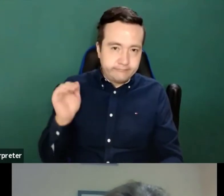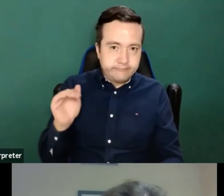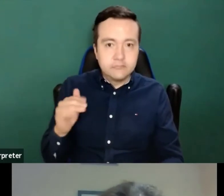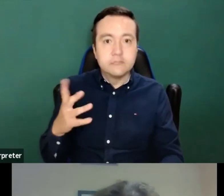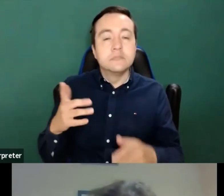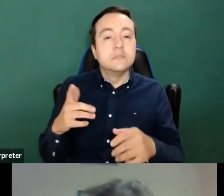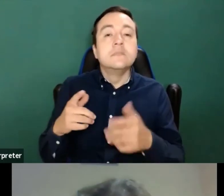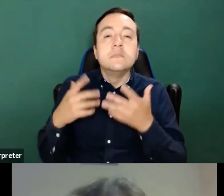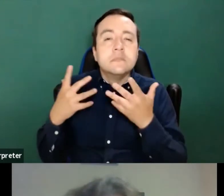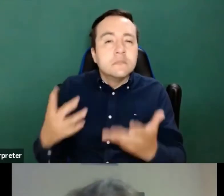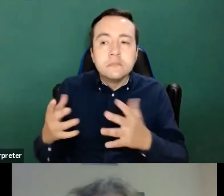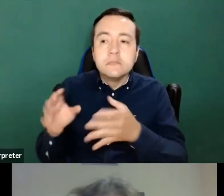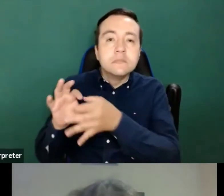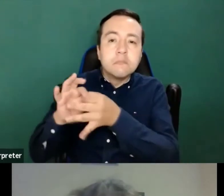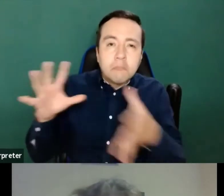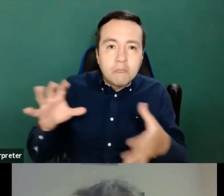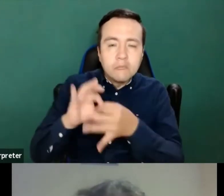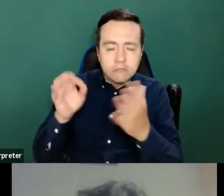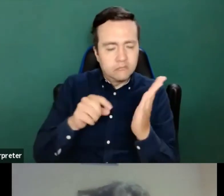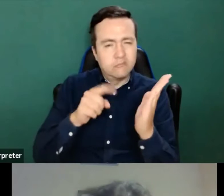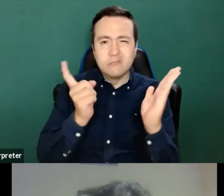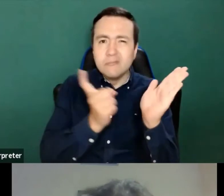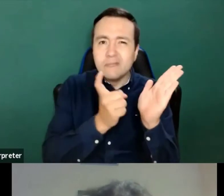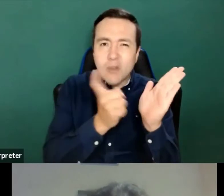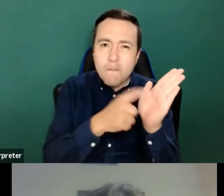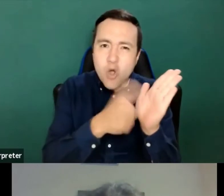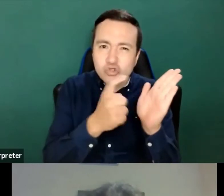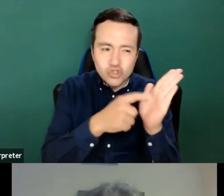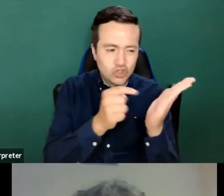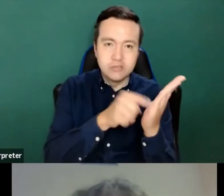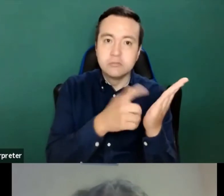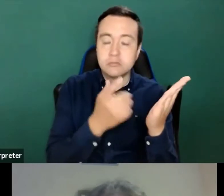as the inaccessible buttons that prevented us to confirm the verification of conditions.